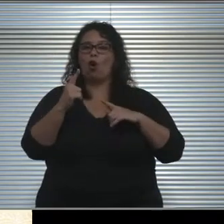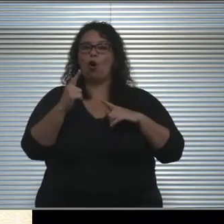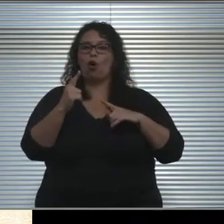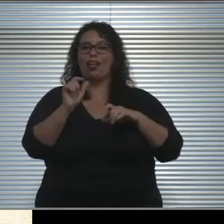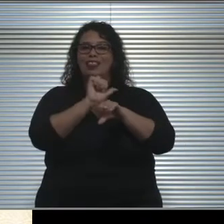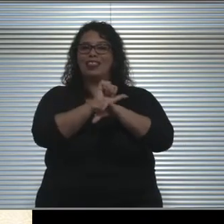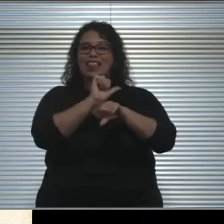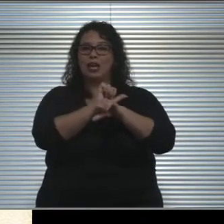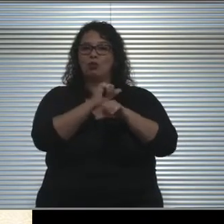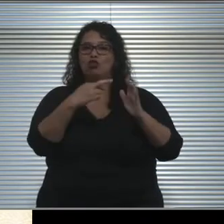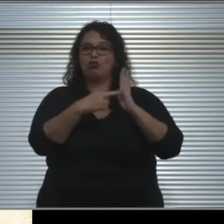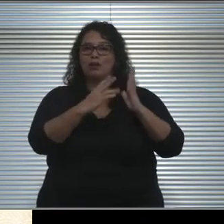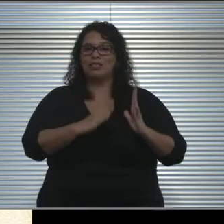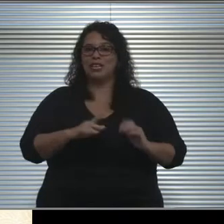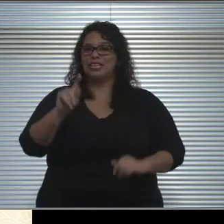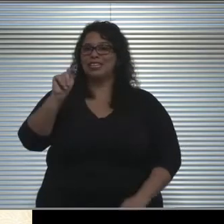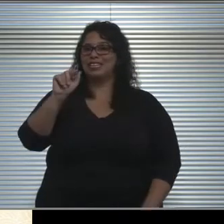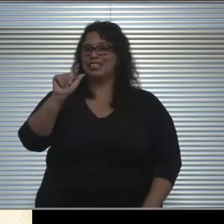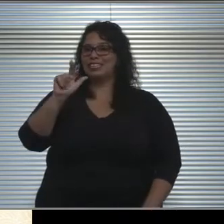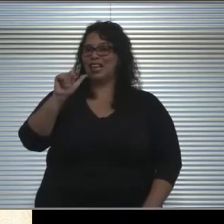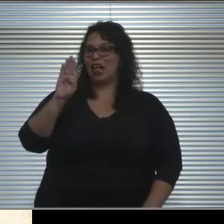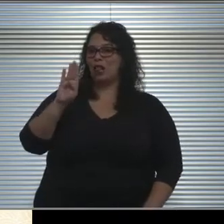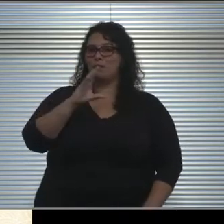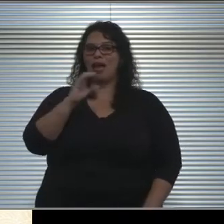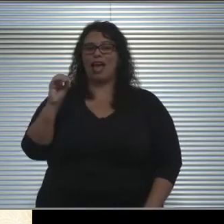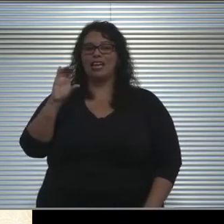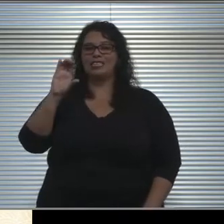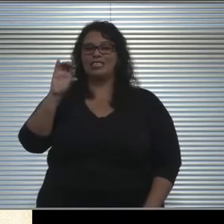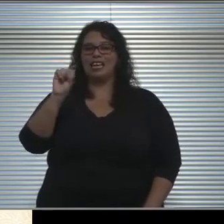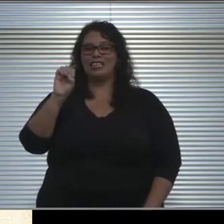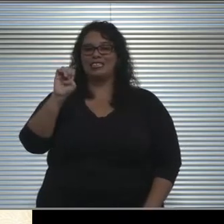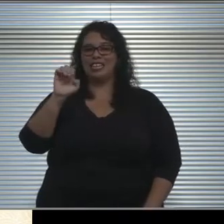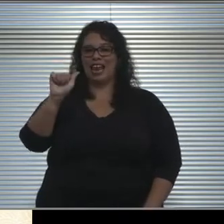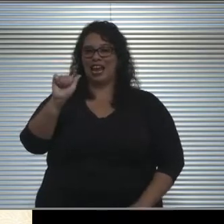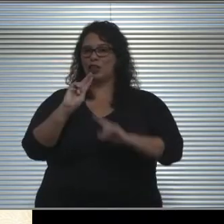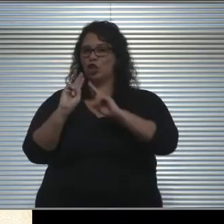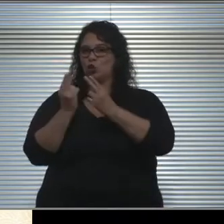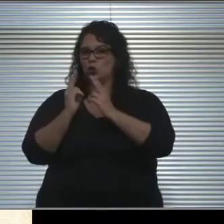which for us is TALB and for CSEA. They're requiring a letter of support